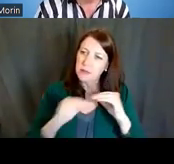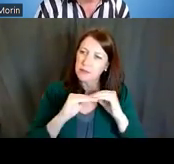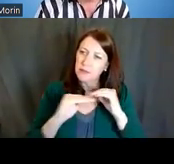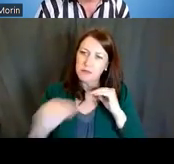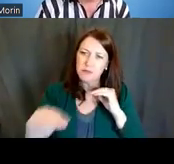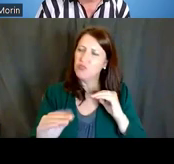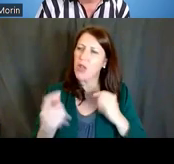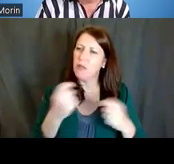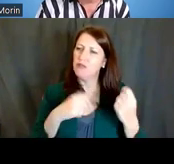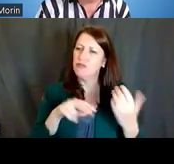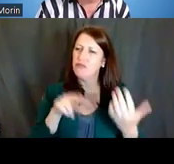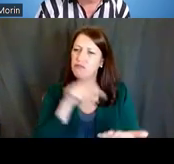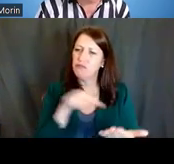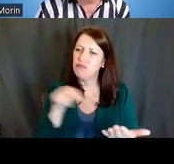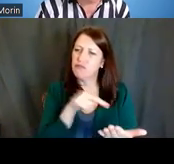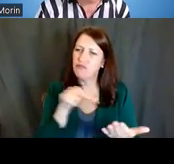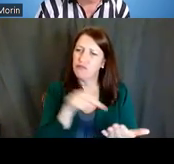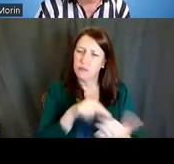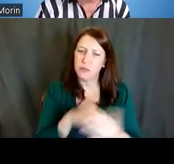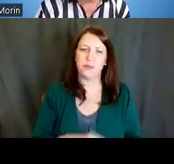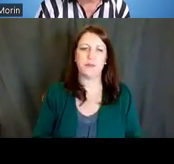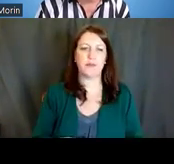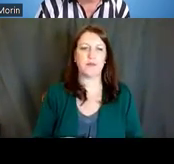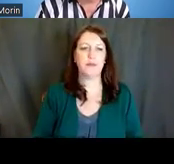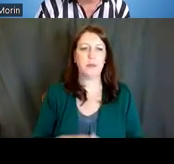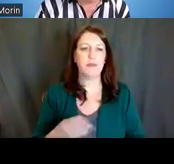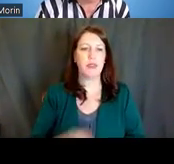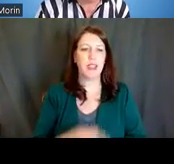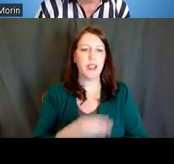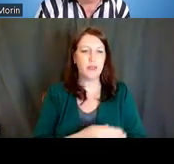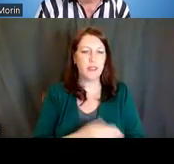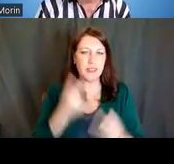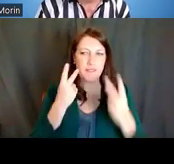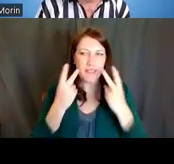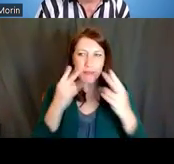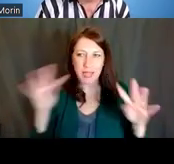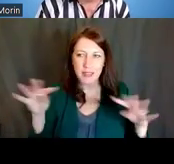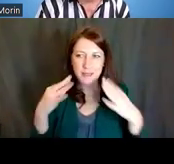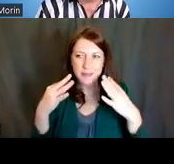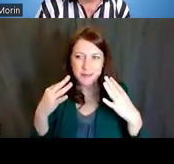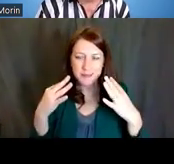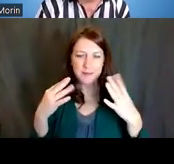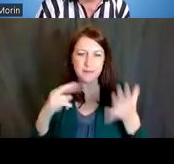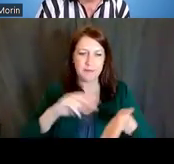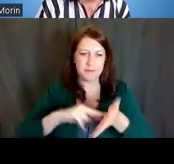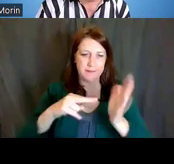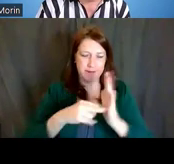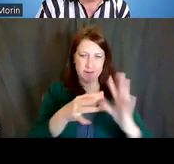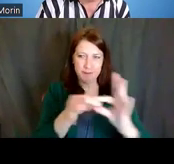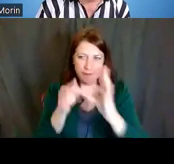Learn to network strategically and with intentionality, remembering to be your authentic self.